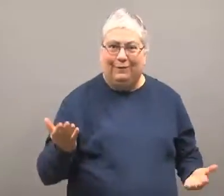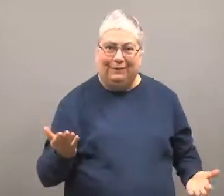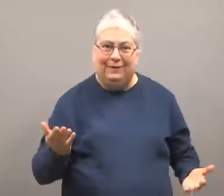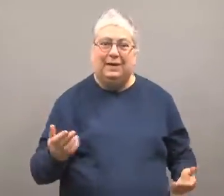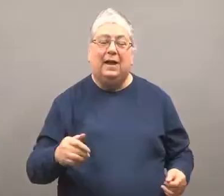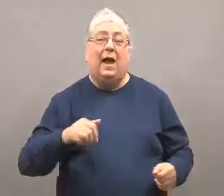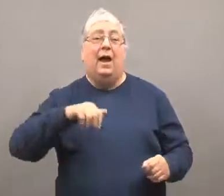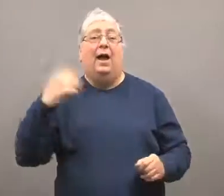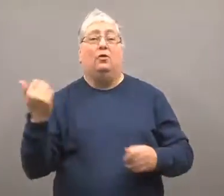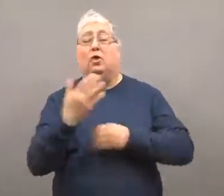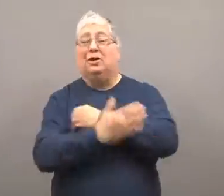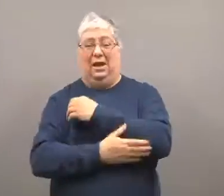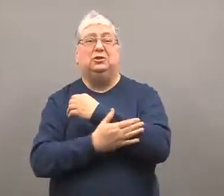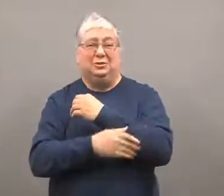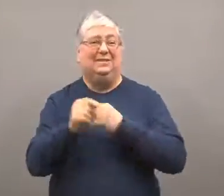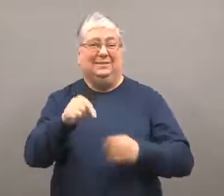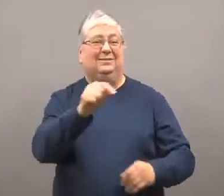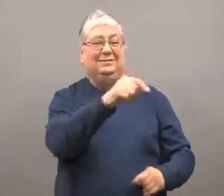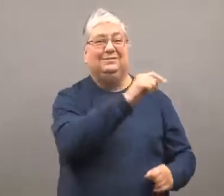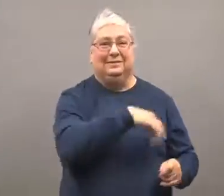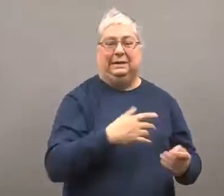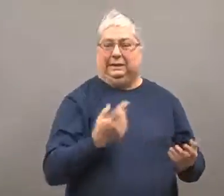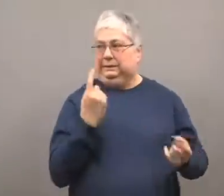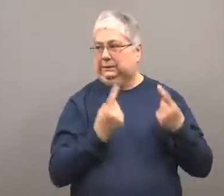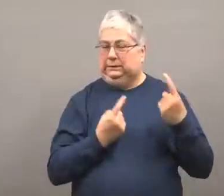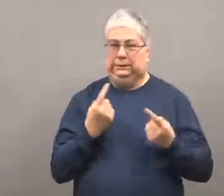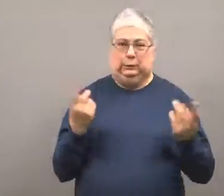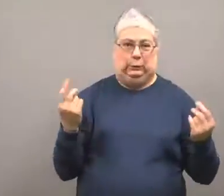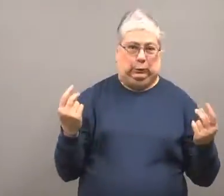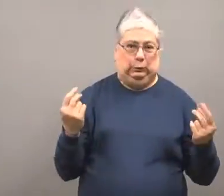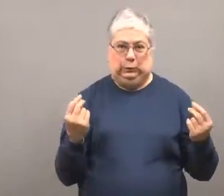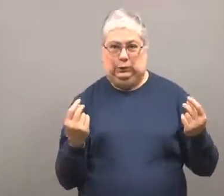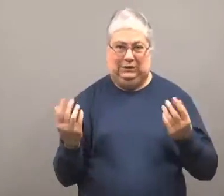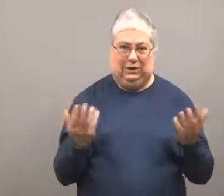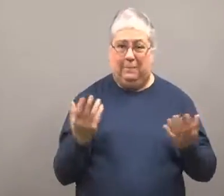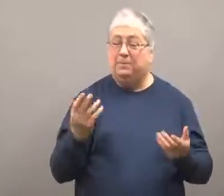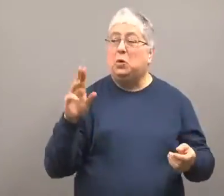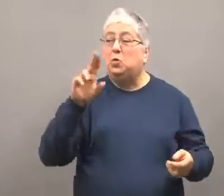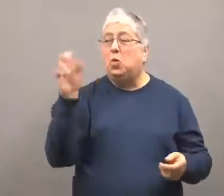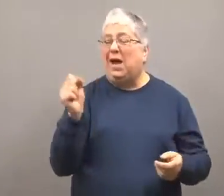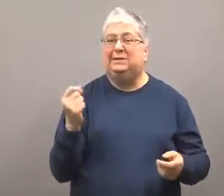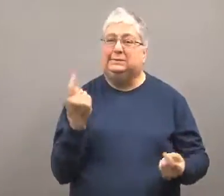Other countries deliberated on what to do about the situation.